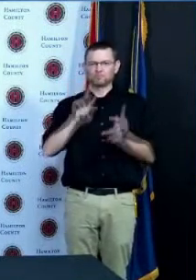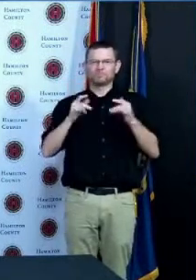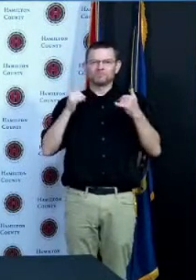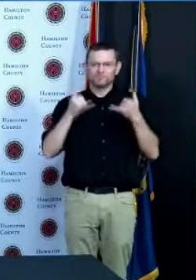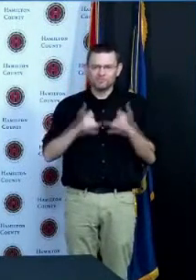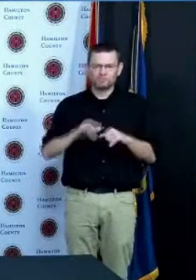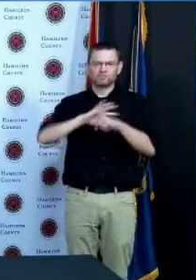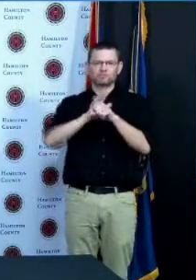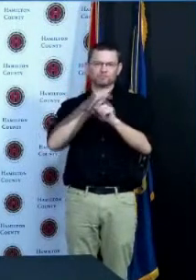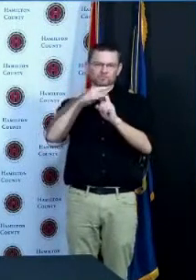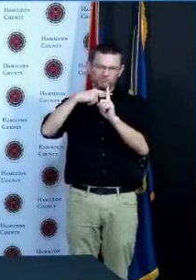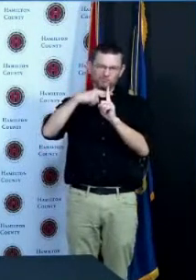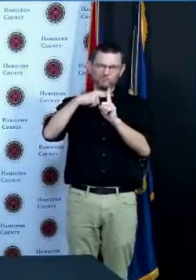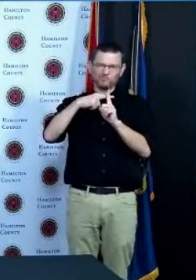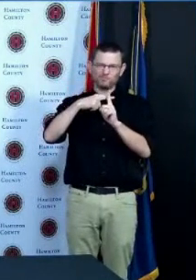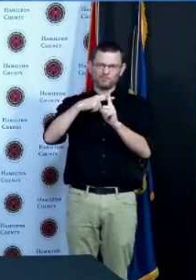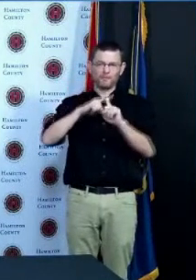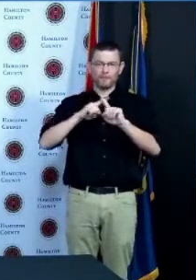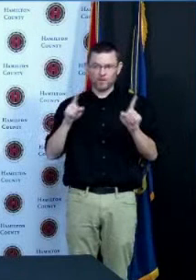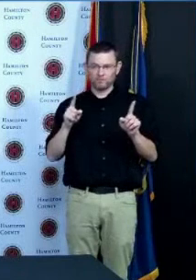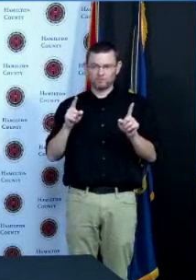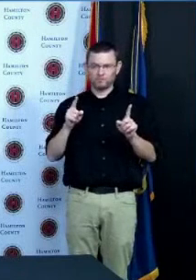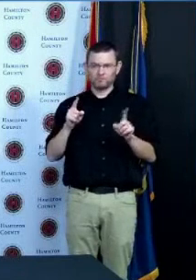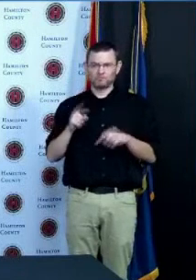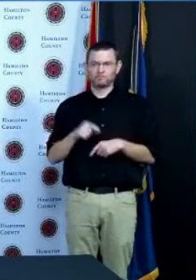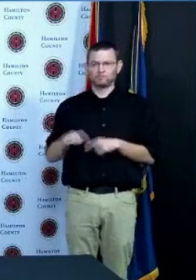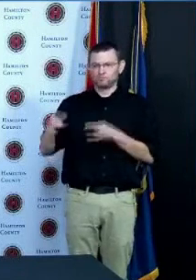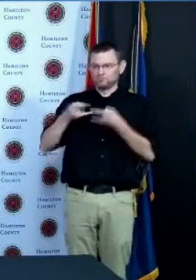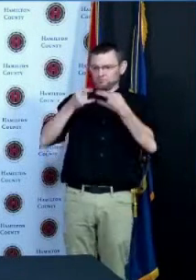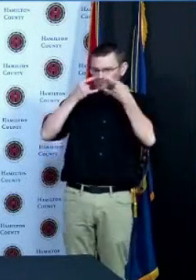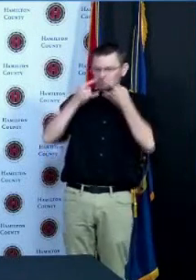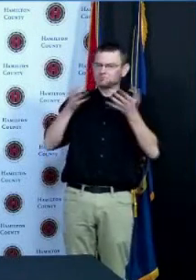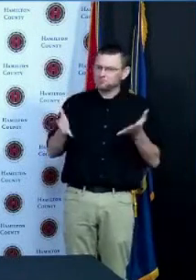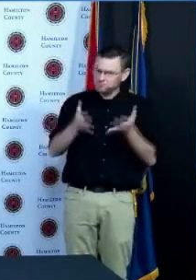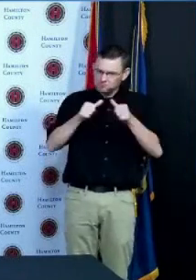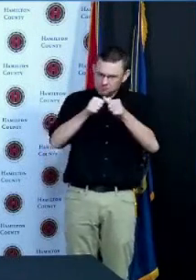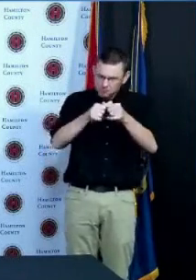need folks to be cautious particularly those who have not been vaccinated we know Covid is more